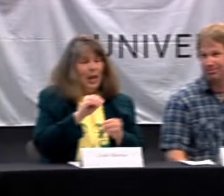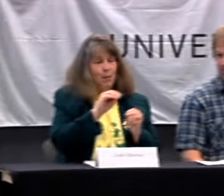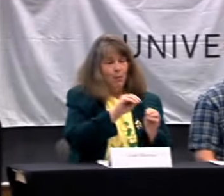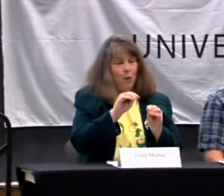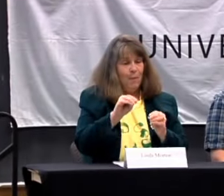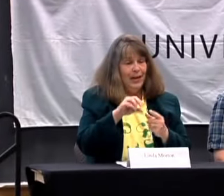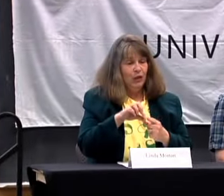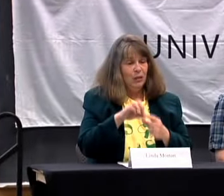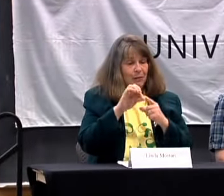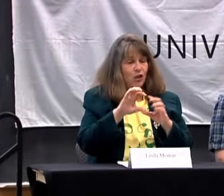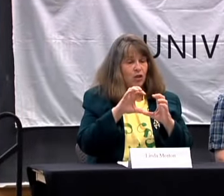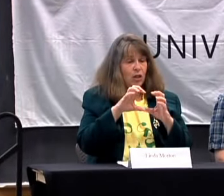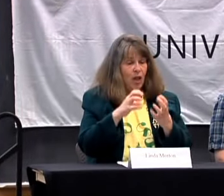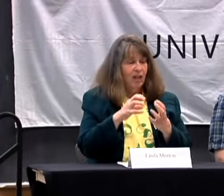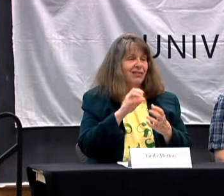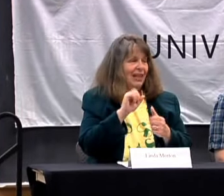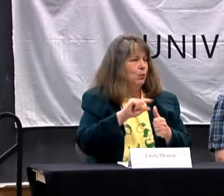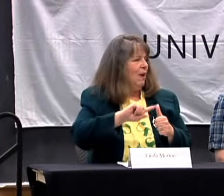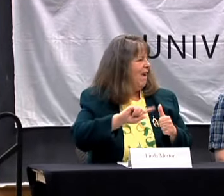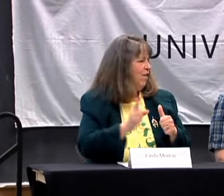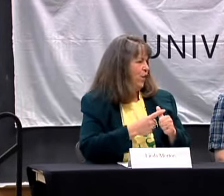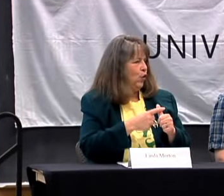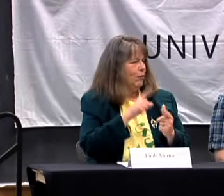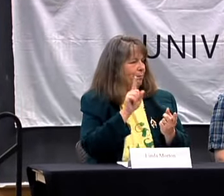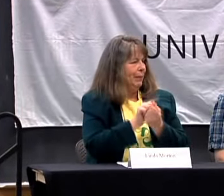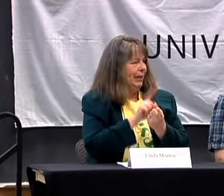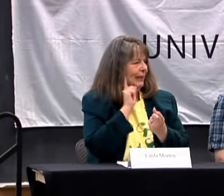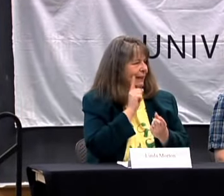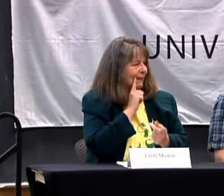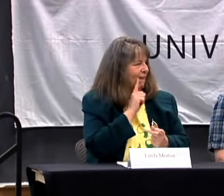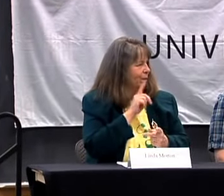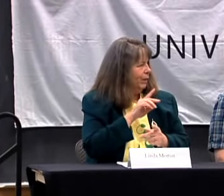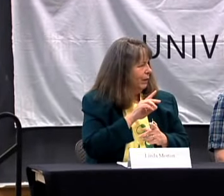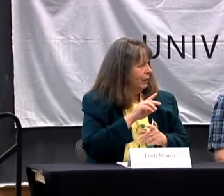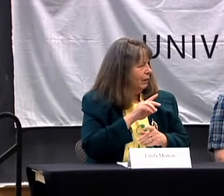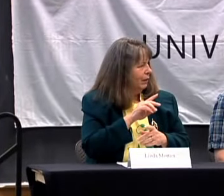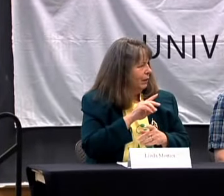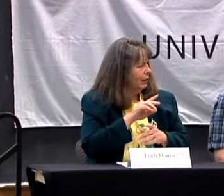I WAS IN 4TH GRADE. WHEN THEY MOVED ME TO THAT SPECIAL